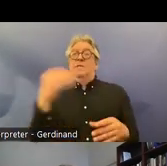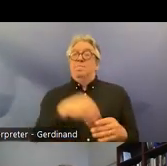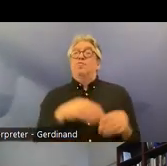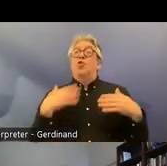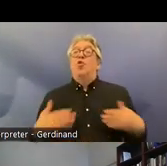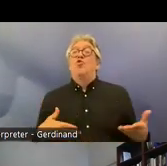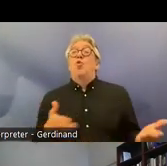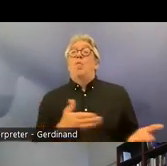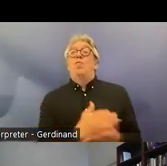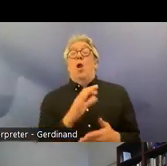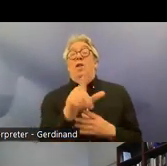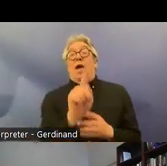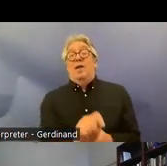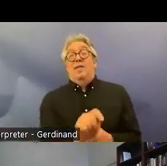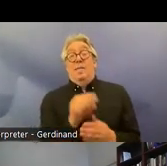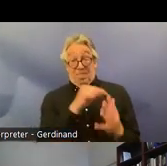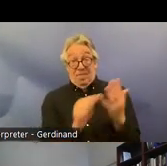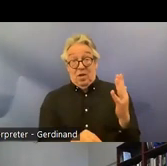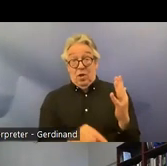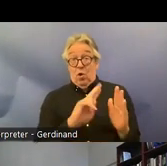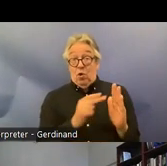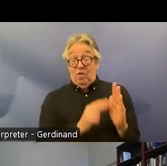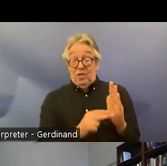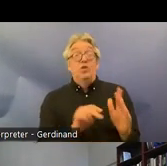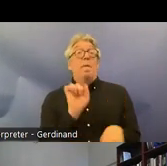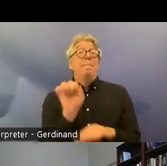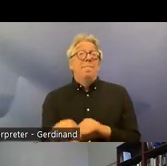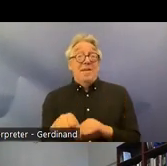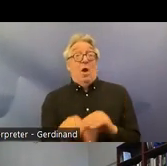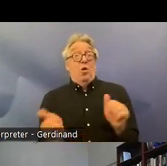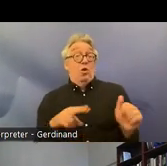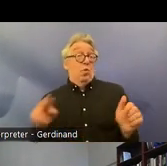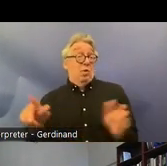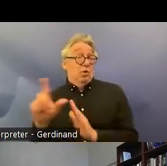currently Prevail over other legislation in case of conflict and the crpd with